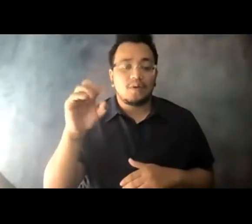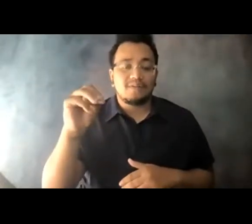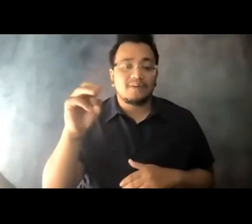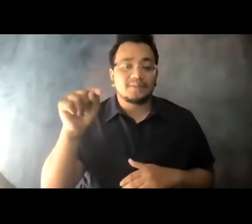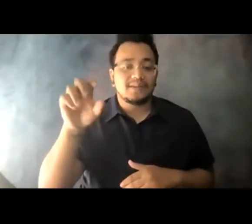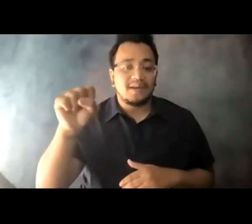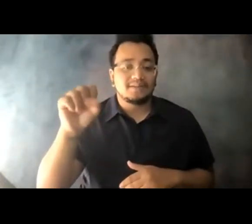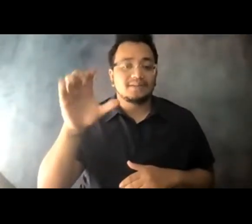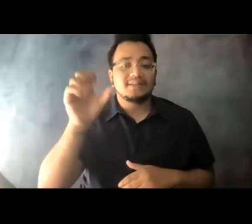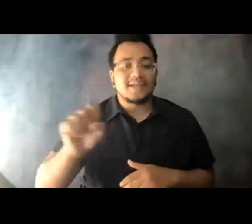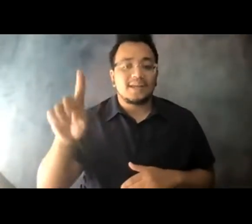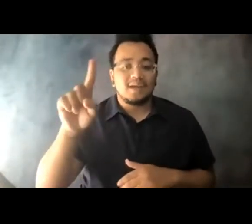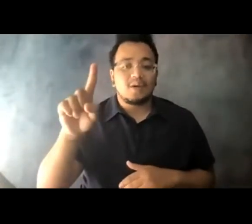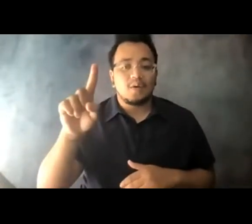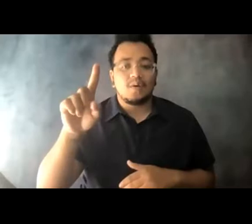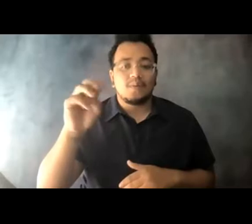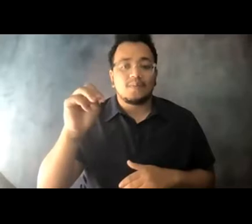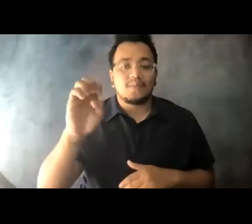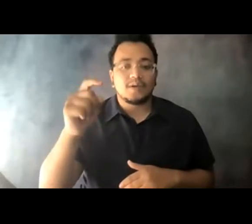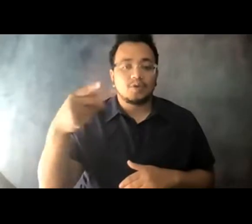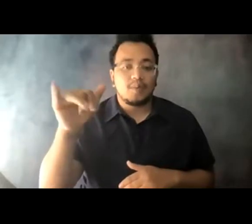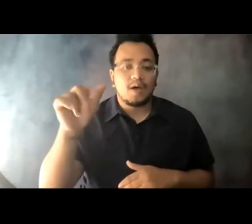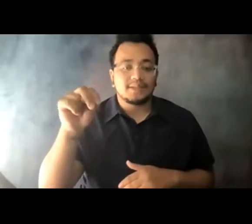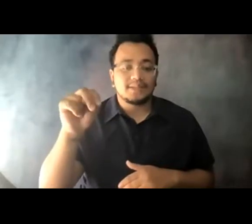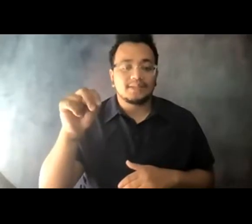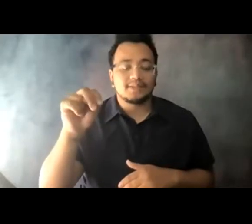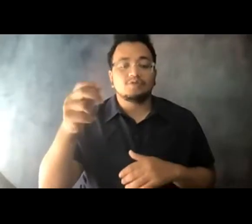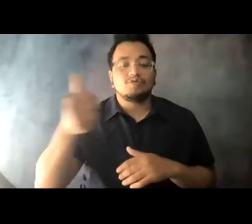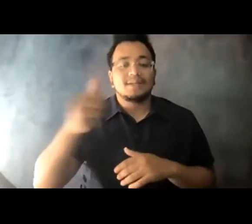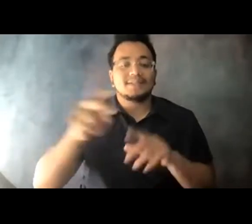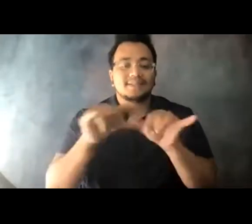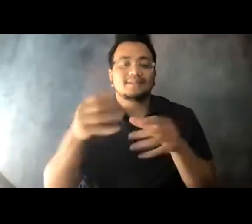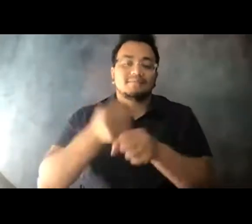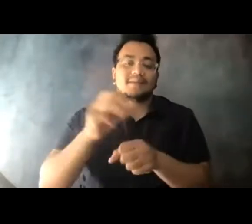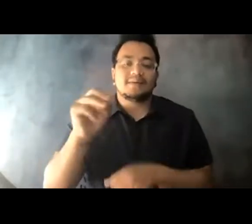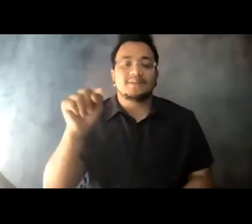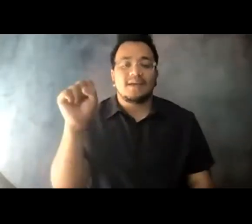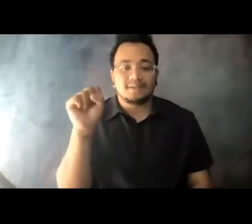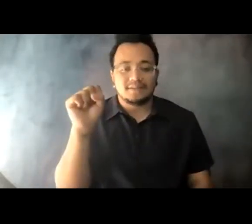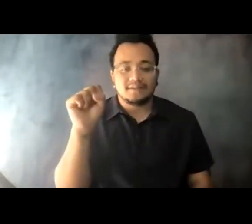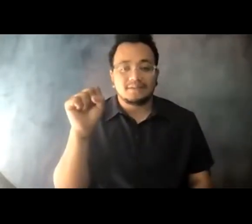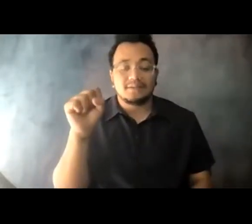14:09:36 Among other efforts, MTS has encouraged ridership through a partnership with local businesses.